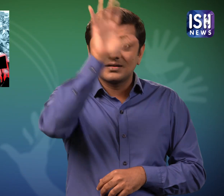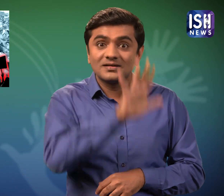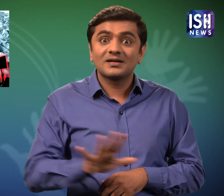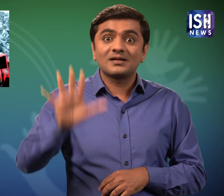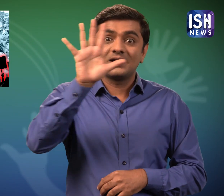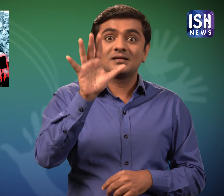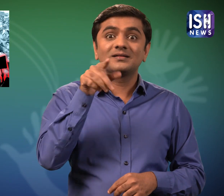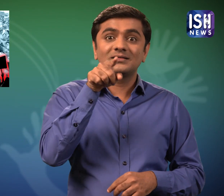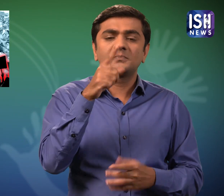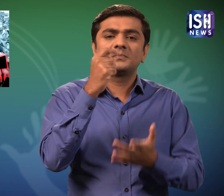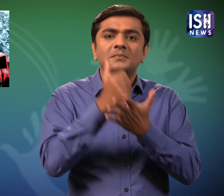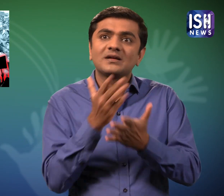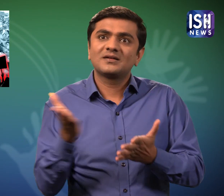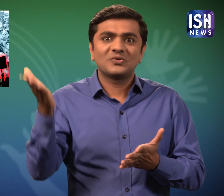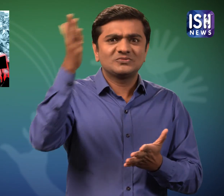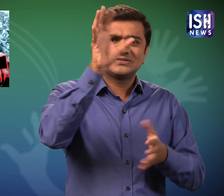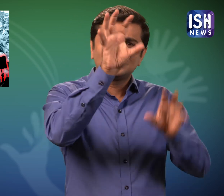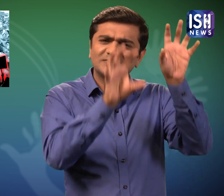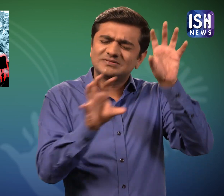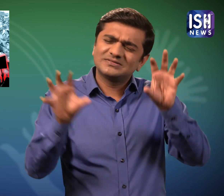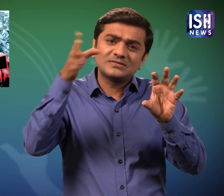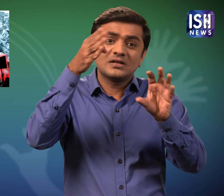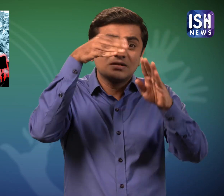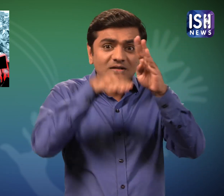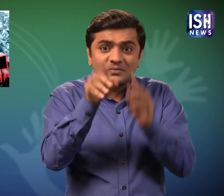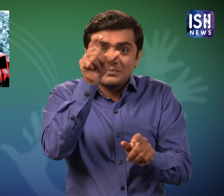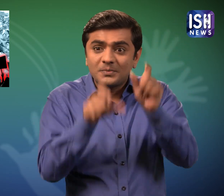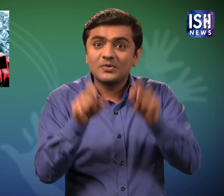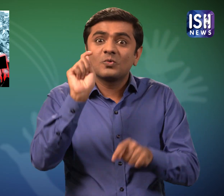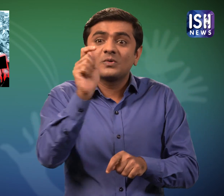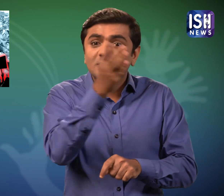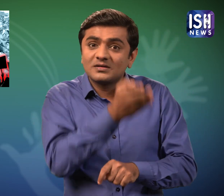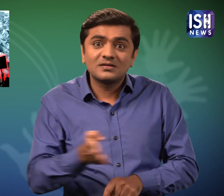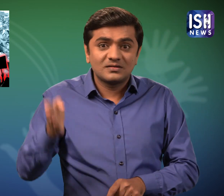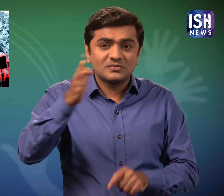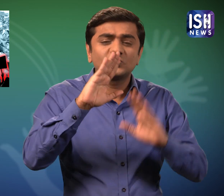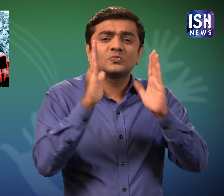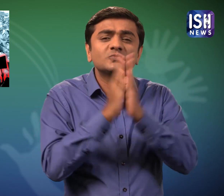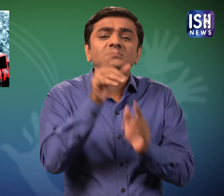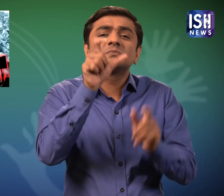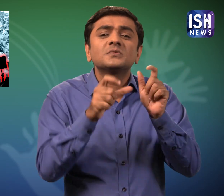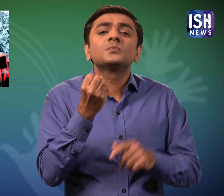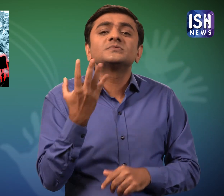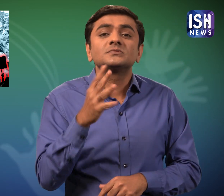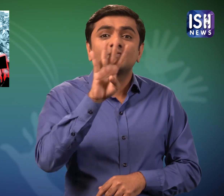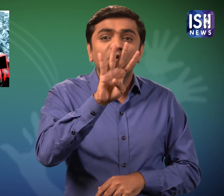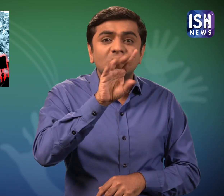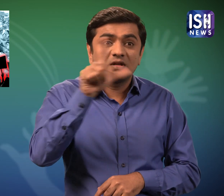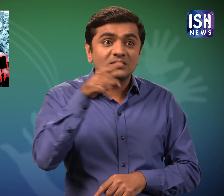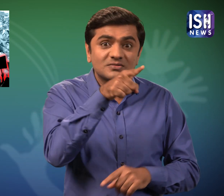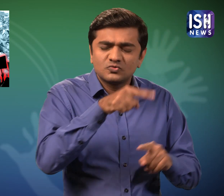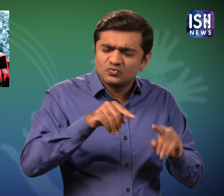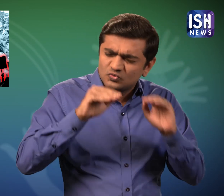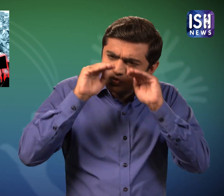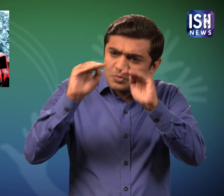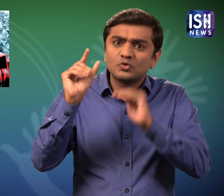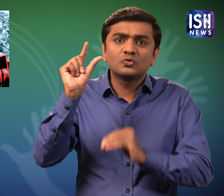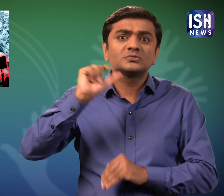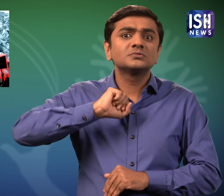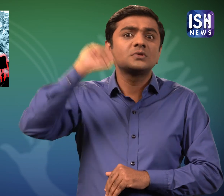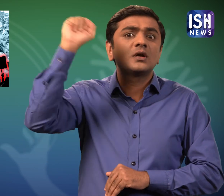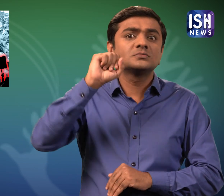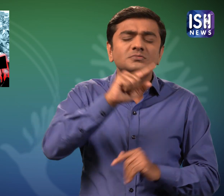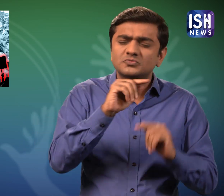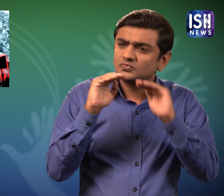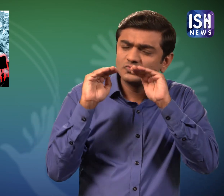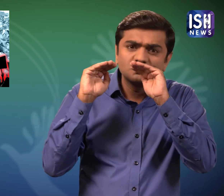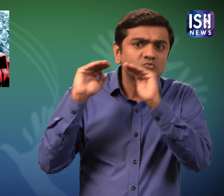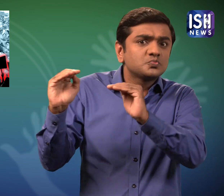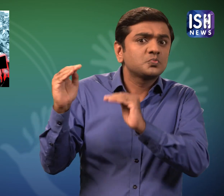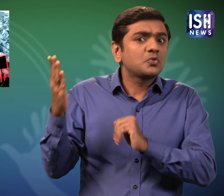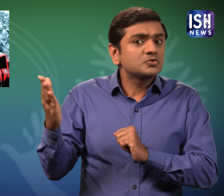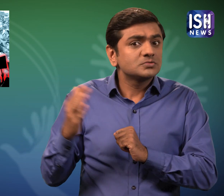4 lakh bank employees are supporting the unions.